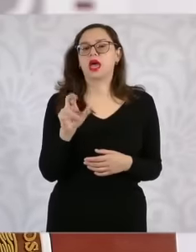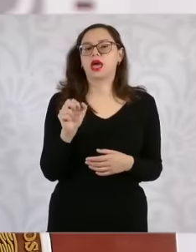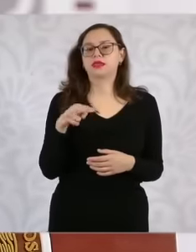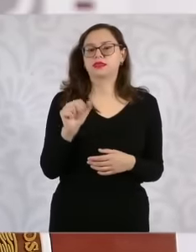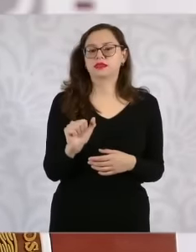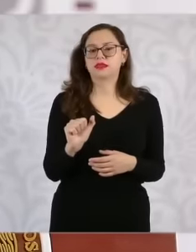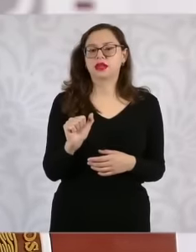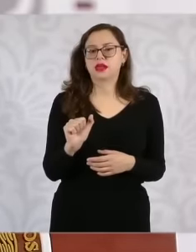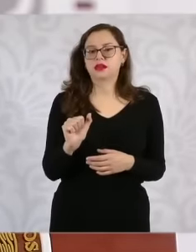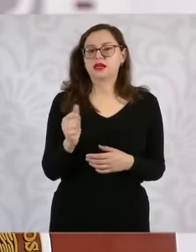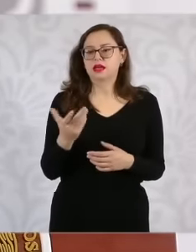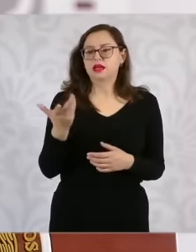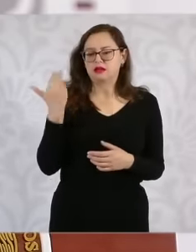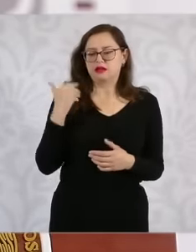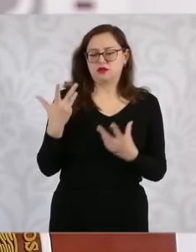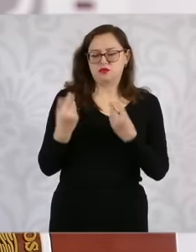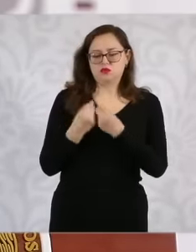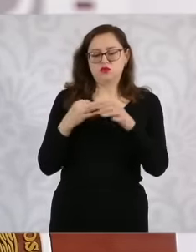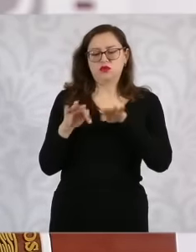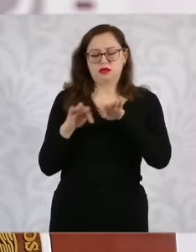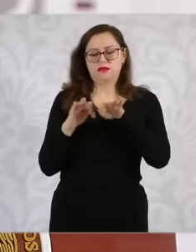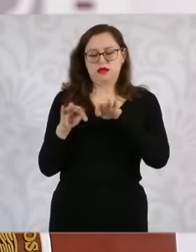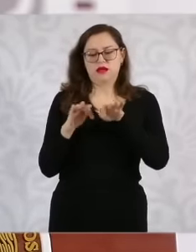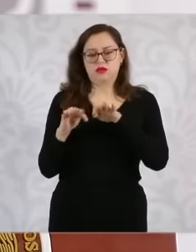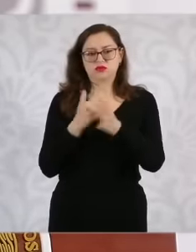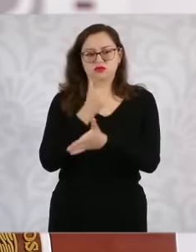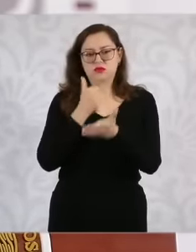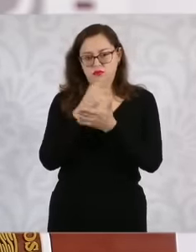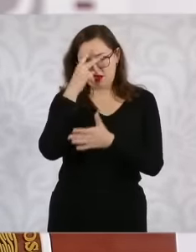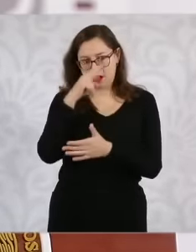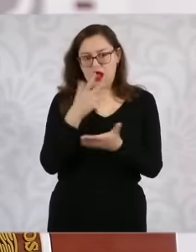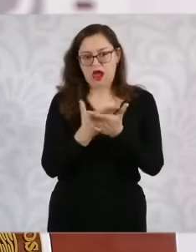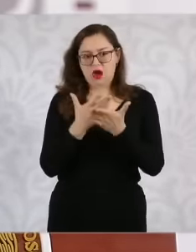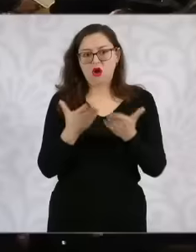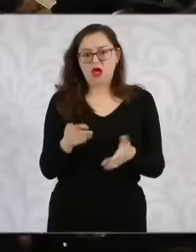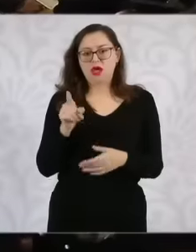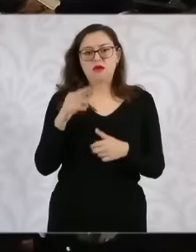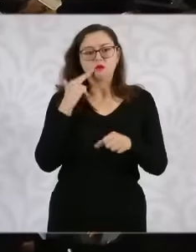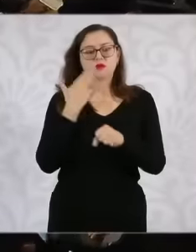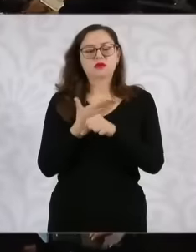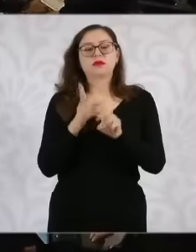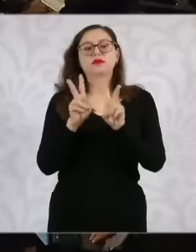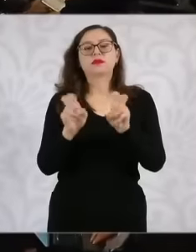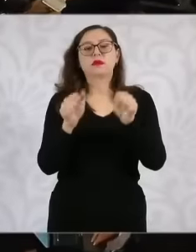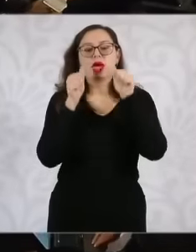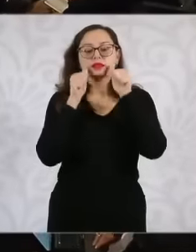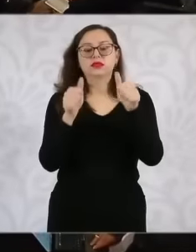when we were in the city and now she's going to be in charge of citizen service graas uh And